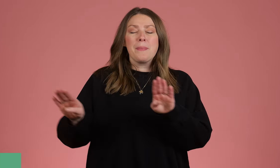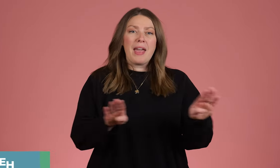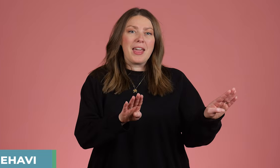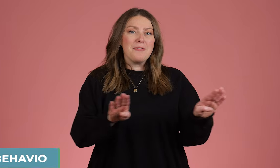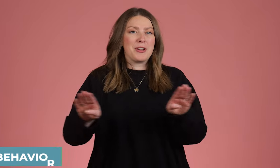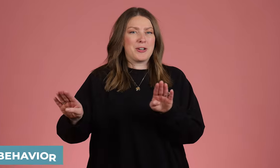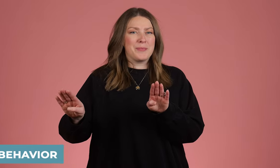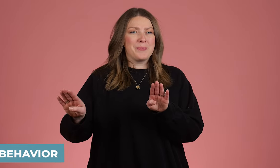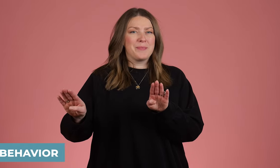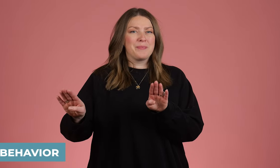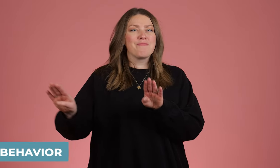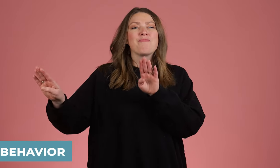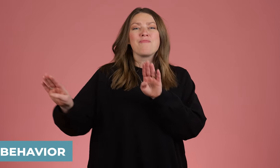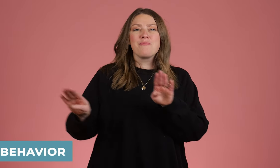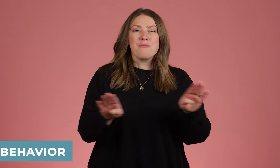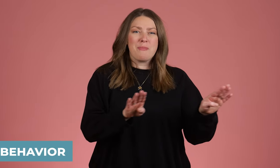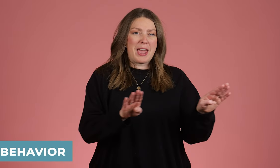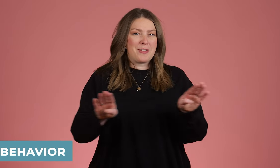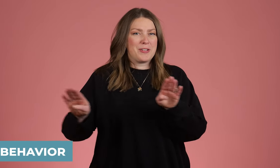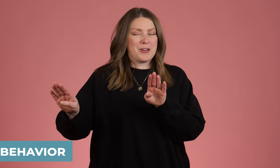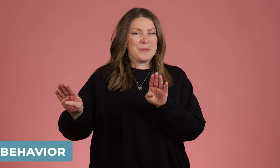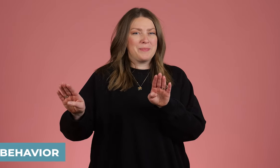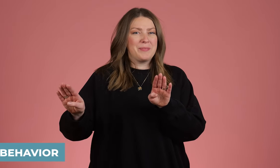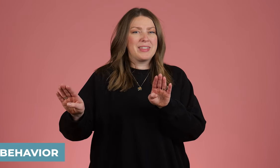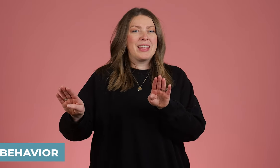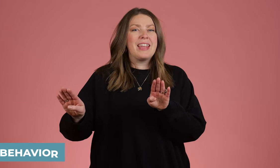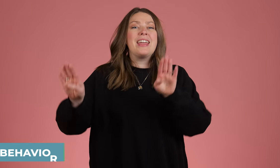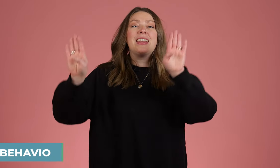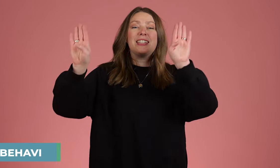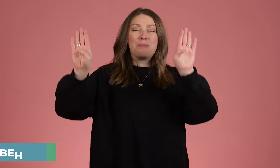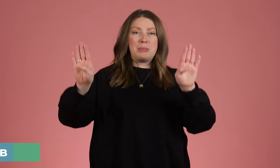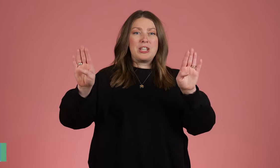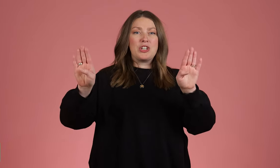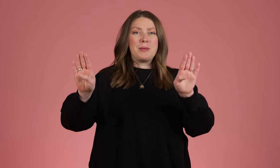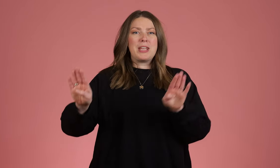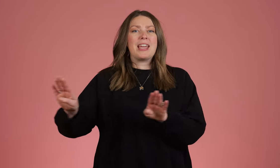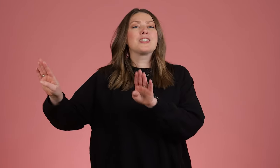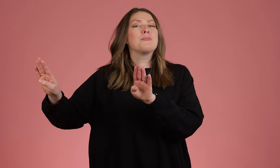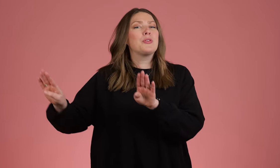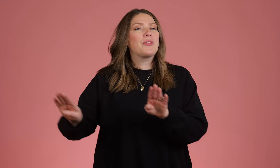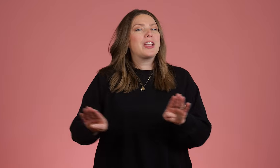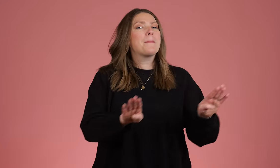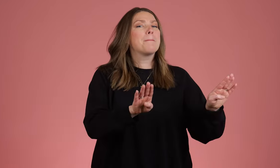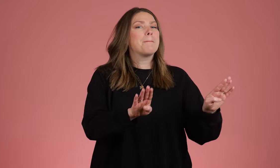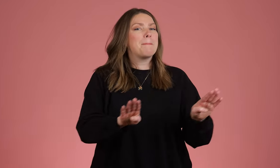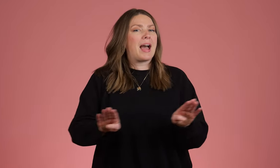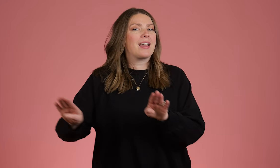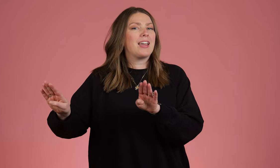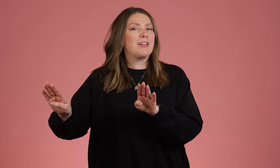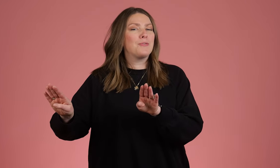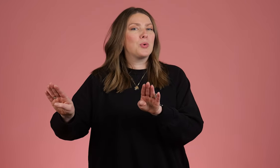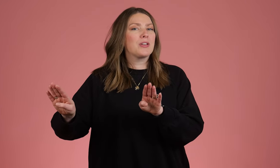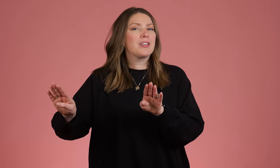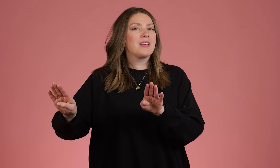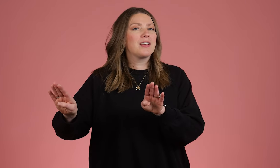Behavior. It's B-shaped hands, moving them back and forth